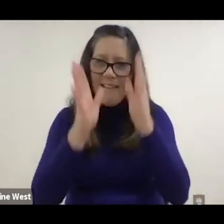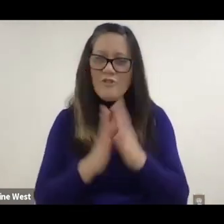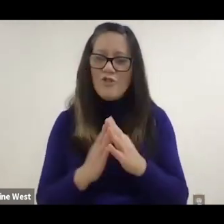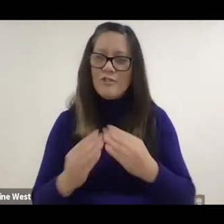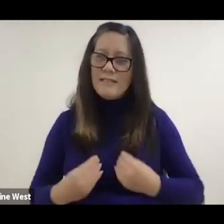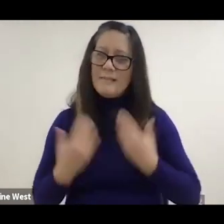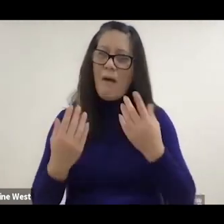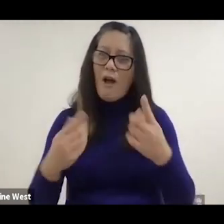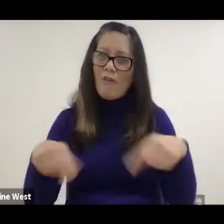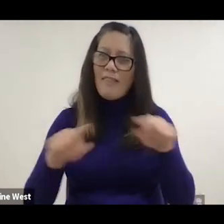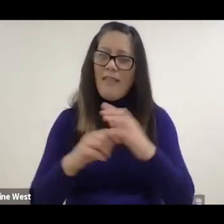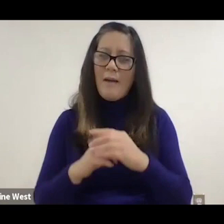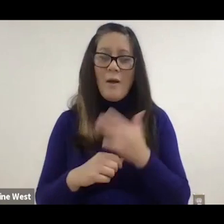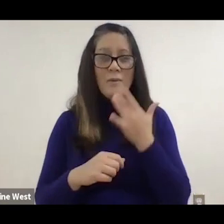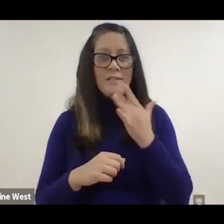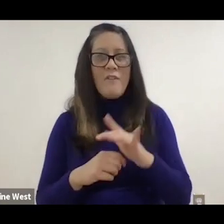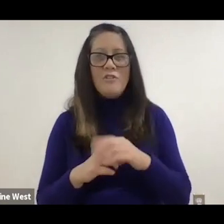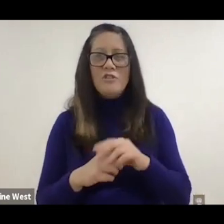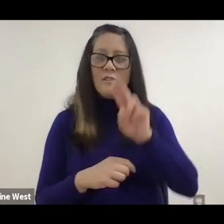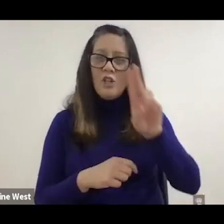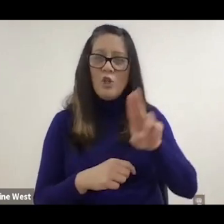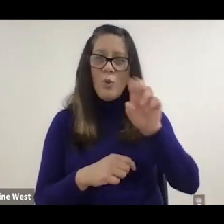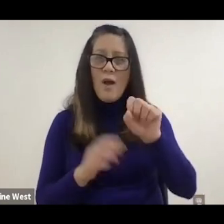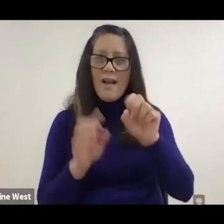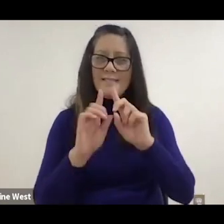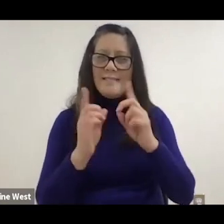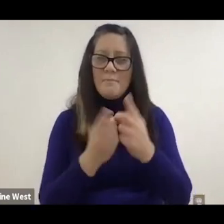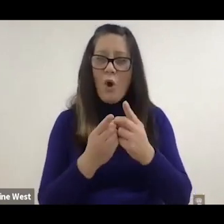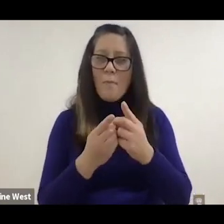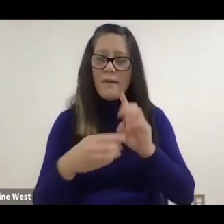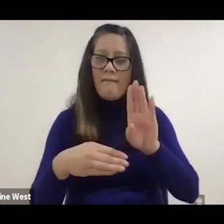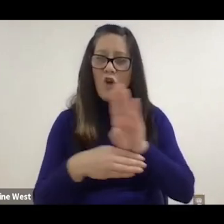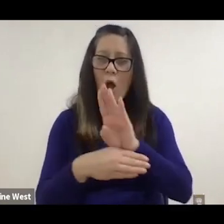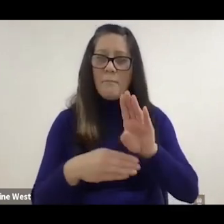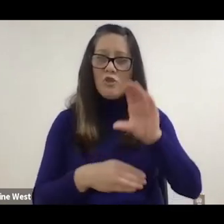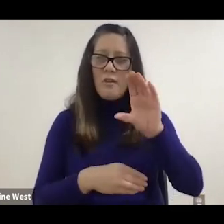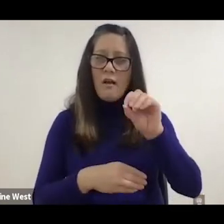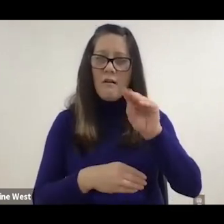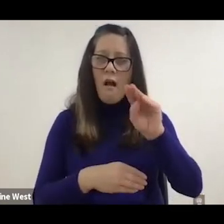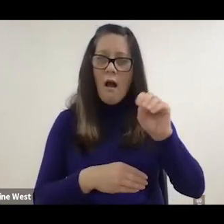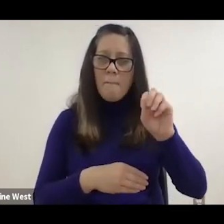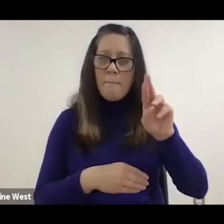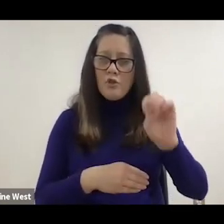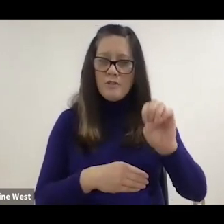and so I was fortunate to be selected by the US Department of Commerce